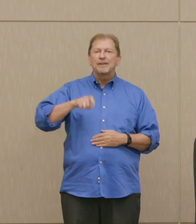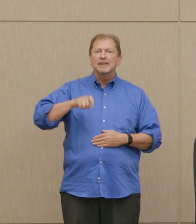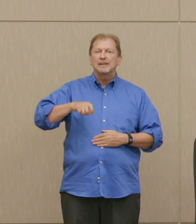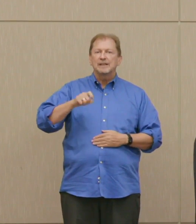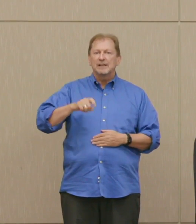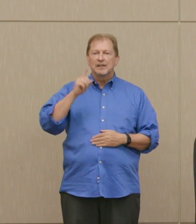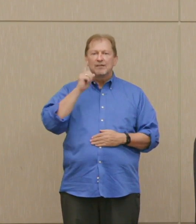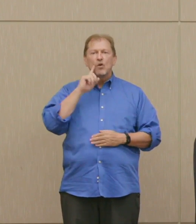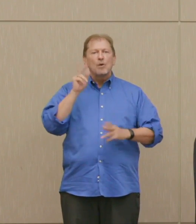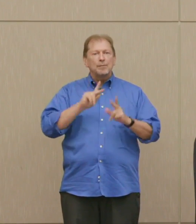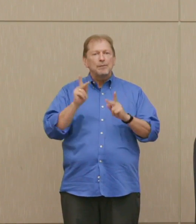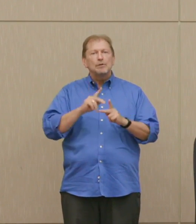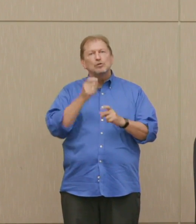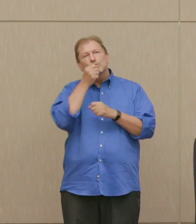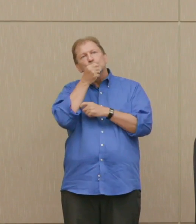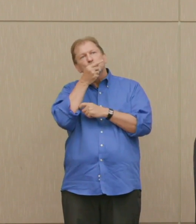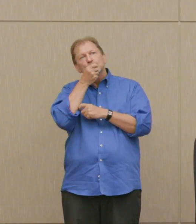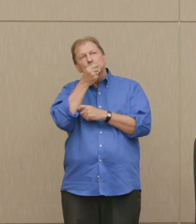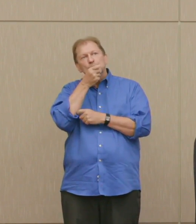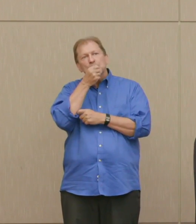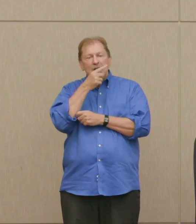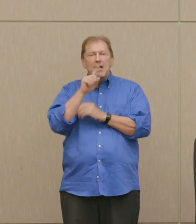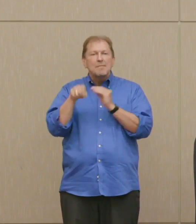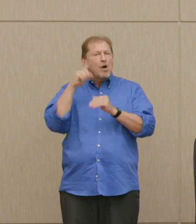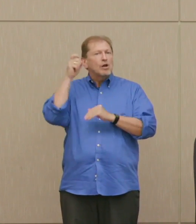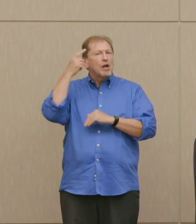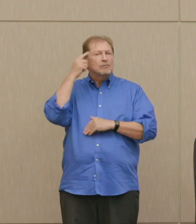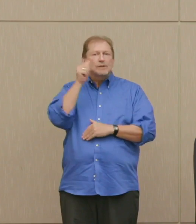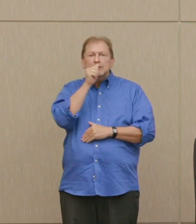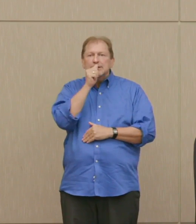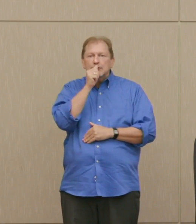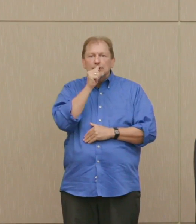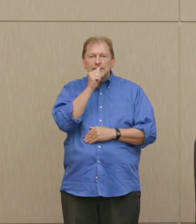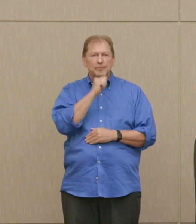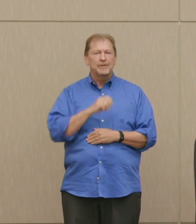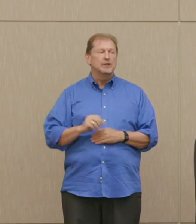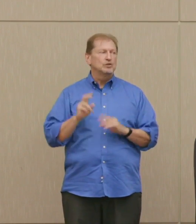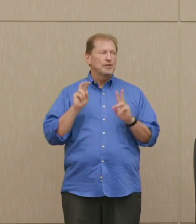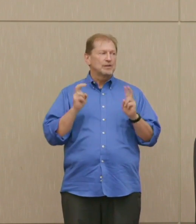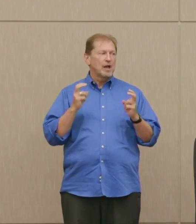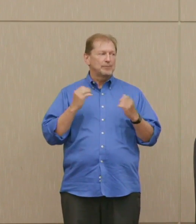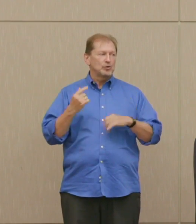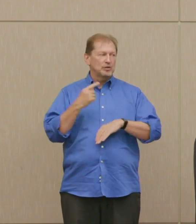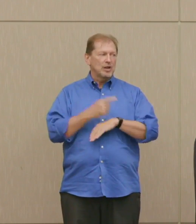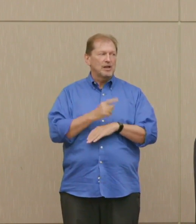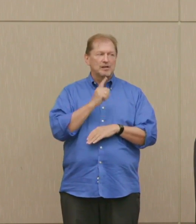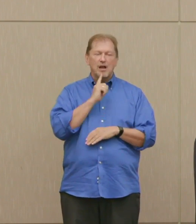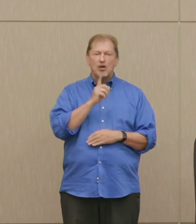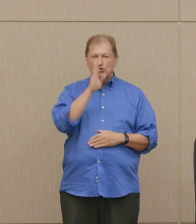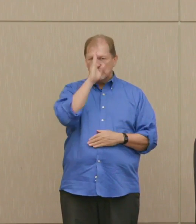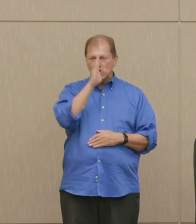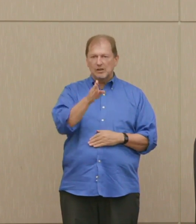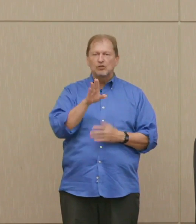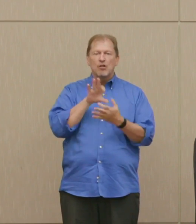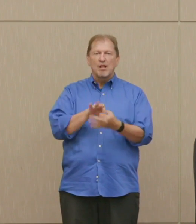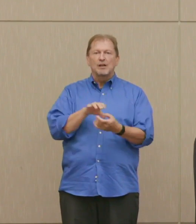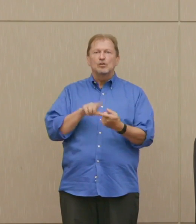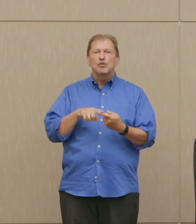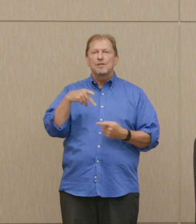whistle blowing. His topic today is not directly the Pentagon Papers, but I will tell you, because I met